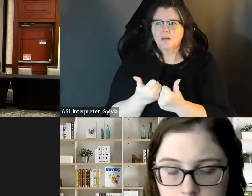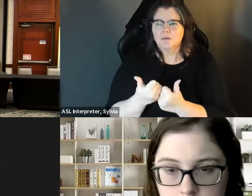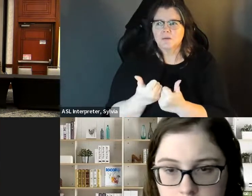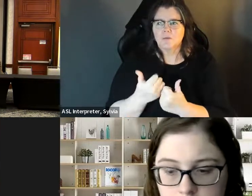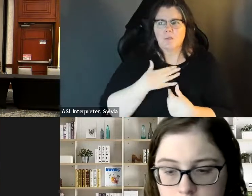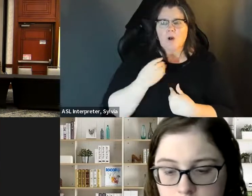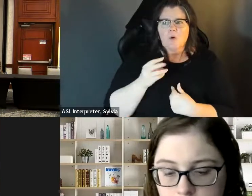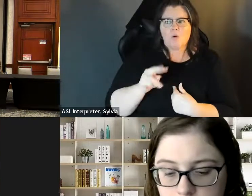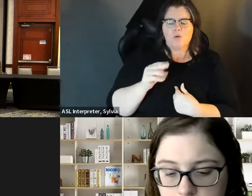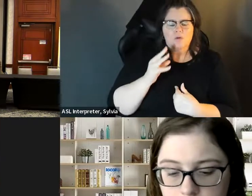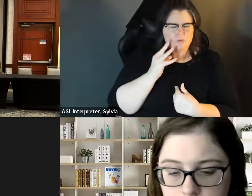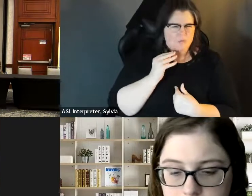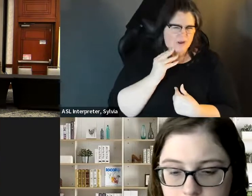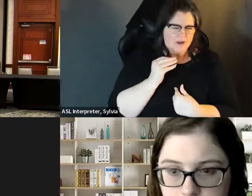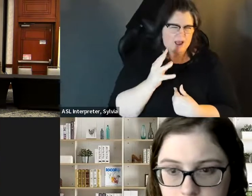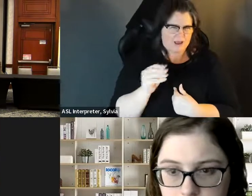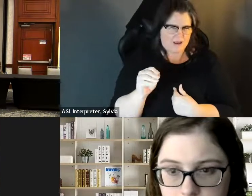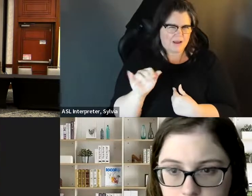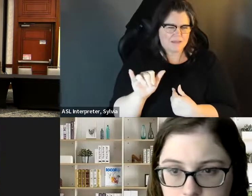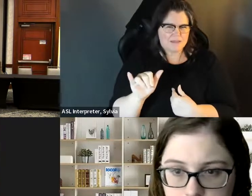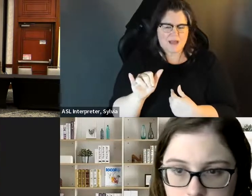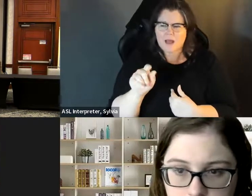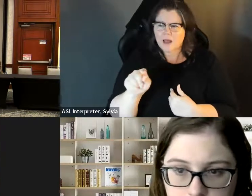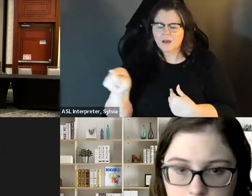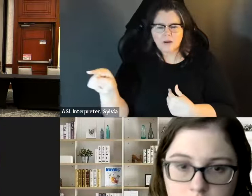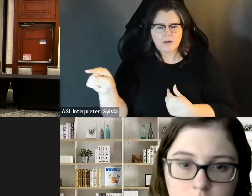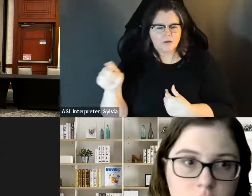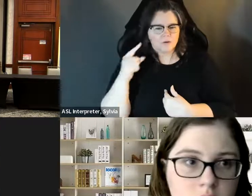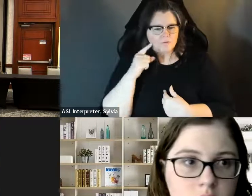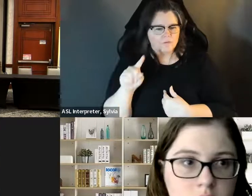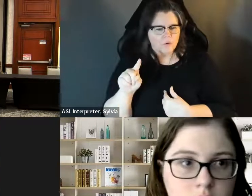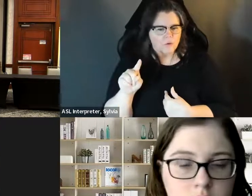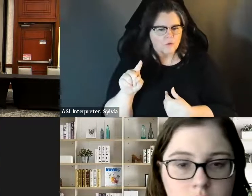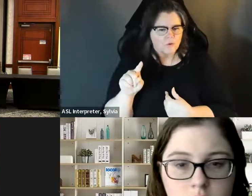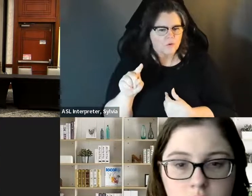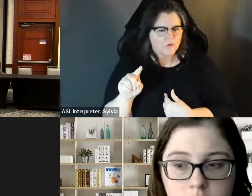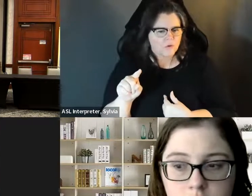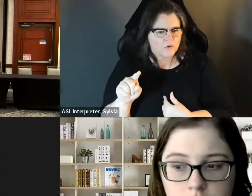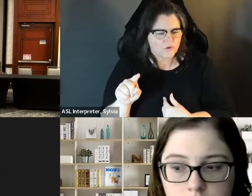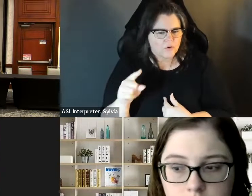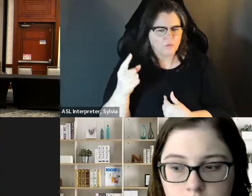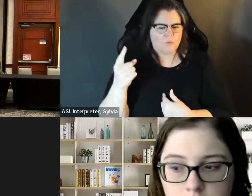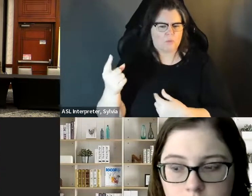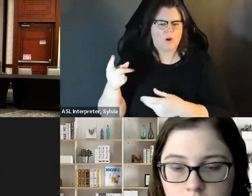with. The main challenge that I think that myself and other candidates